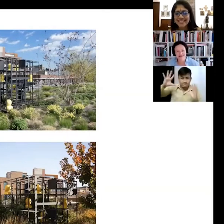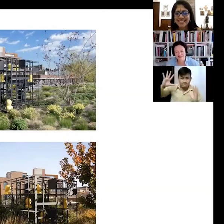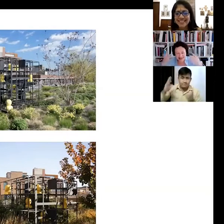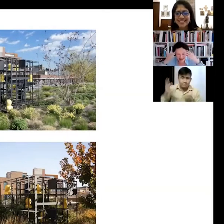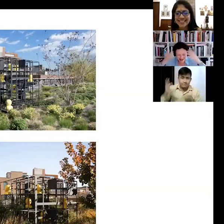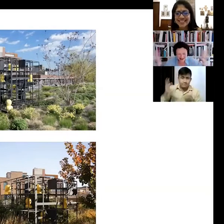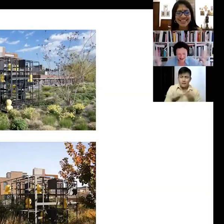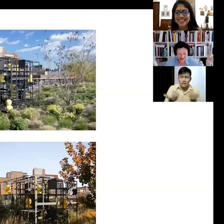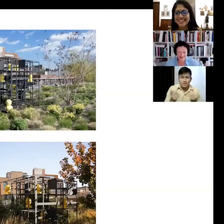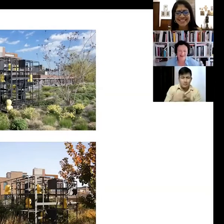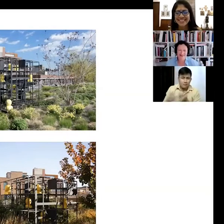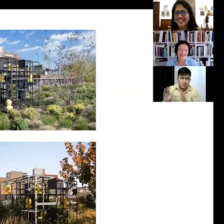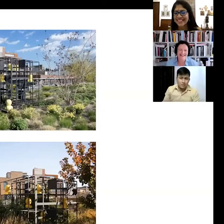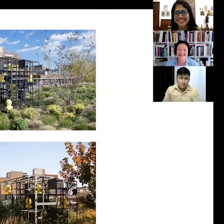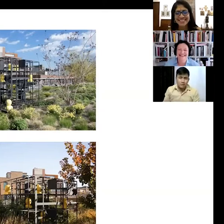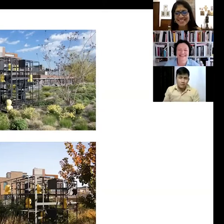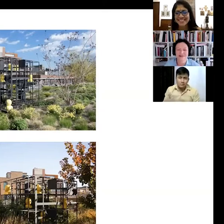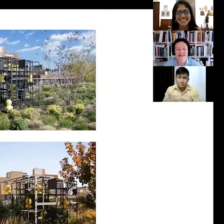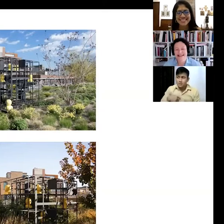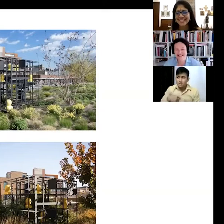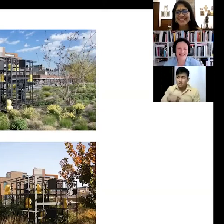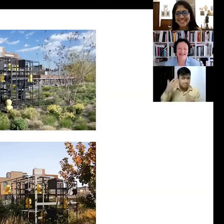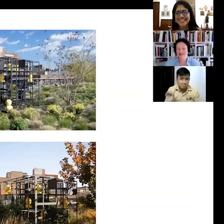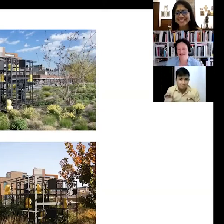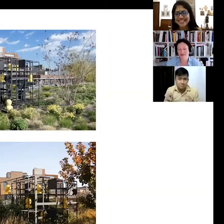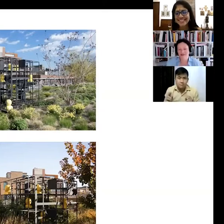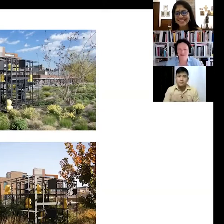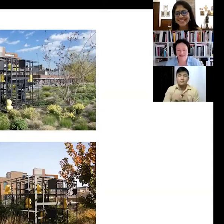and you're like, ah! I never thought about it! So, but that's... actually the beauty of it.